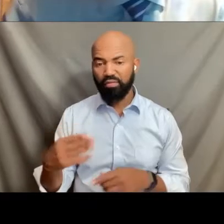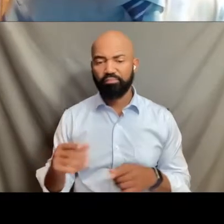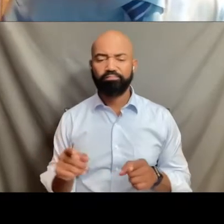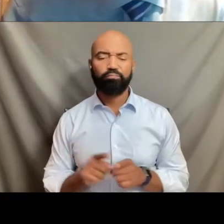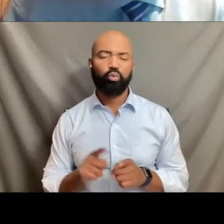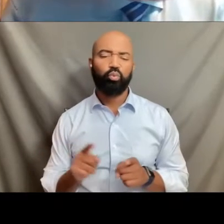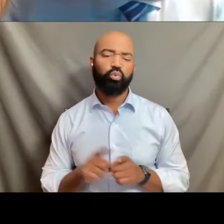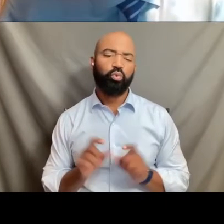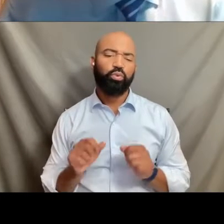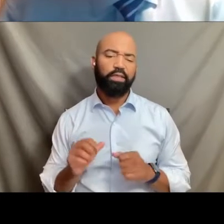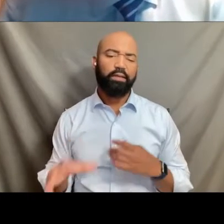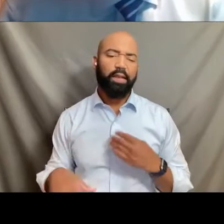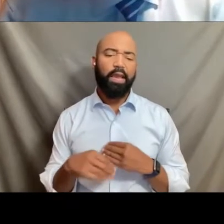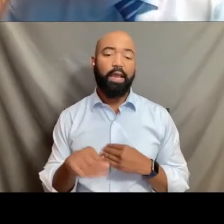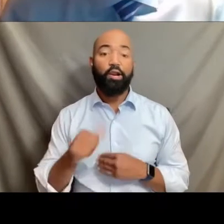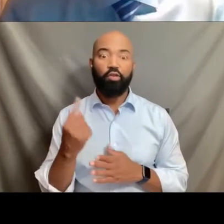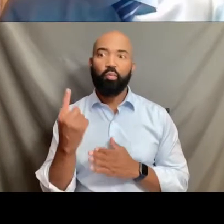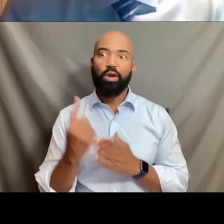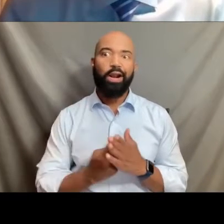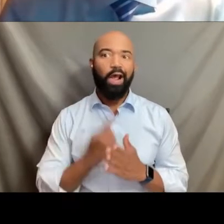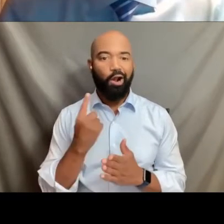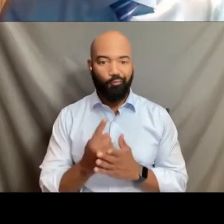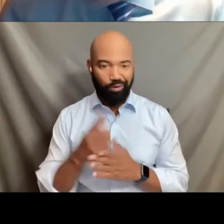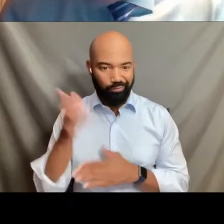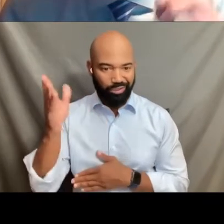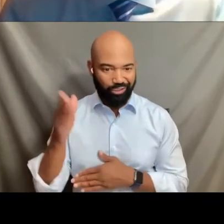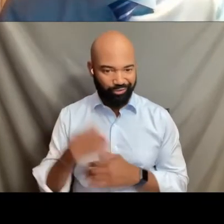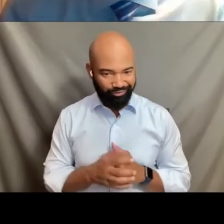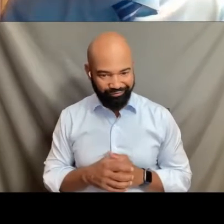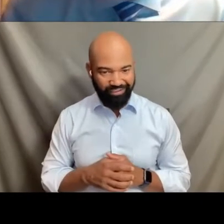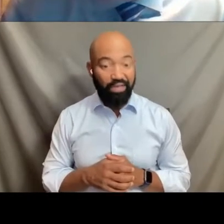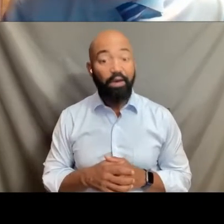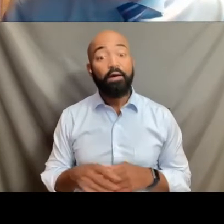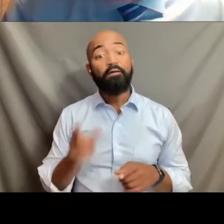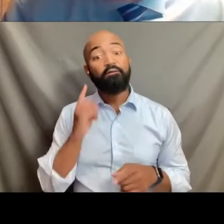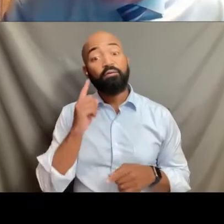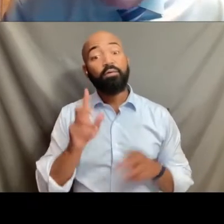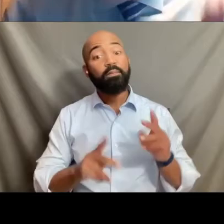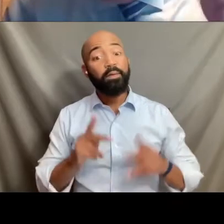in and of itself, also found that with respect to those members of the military,